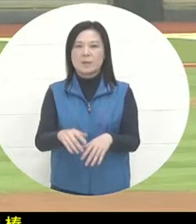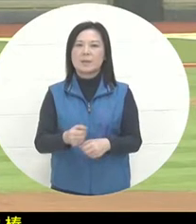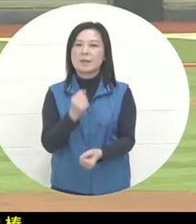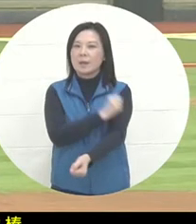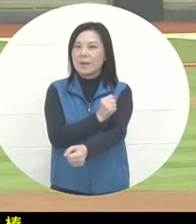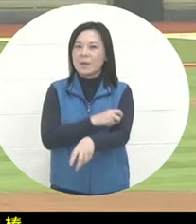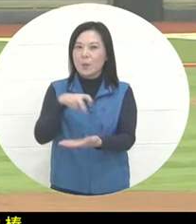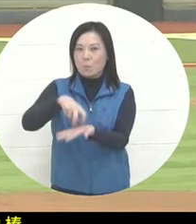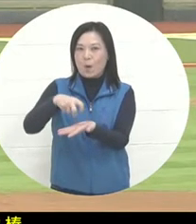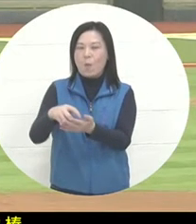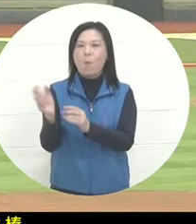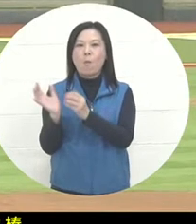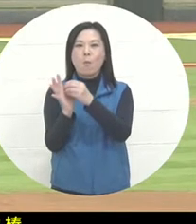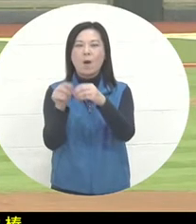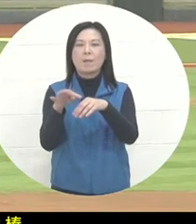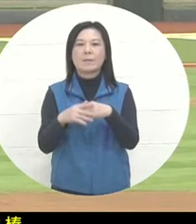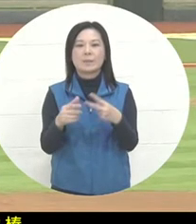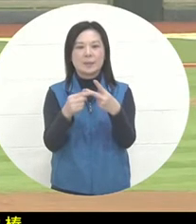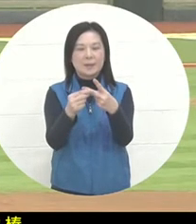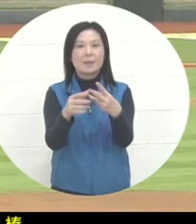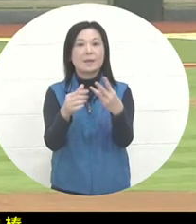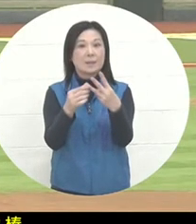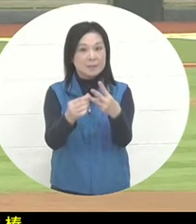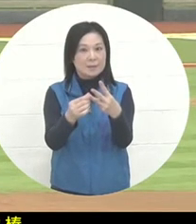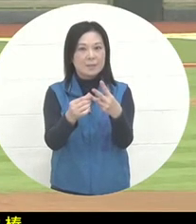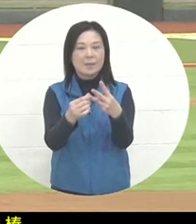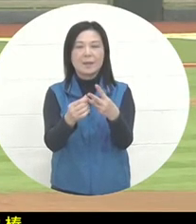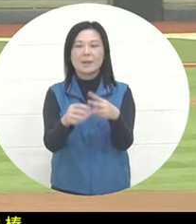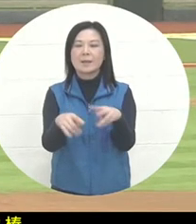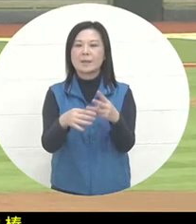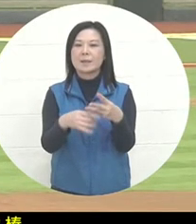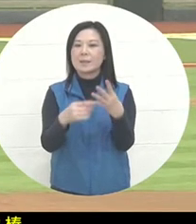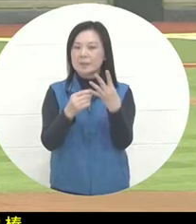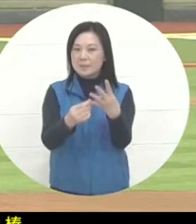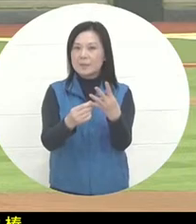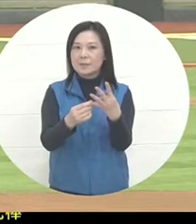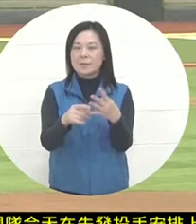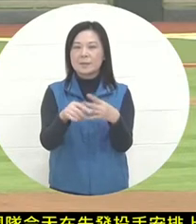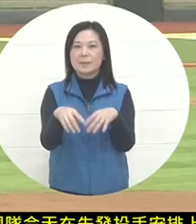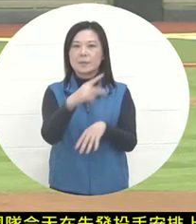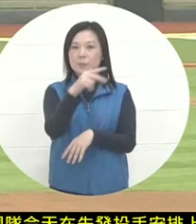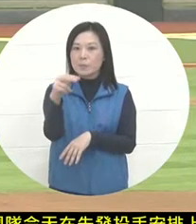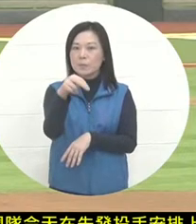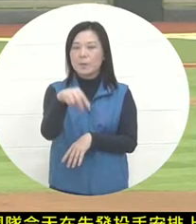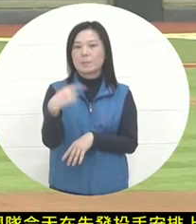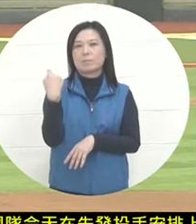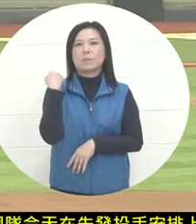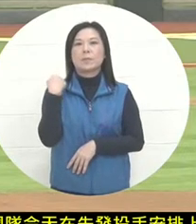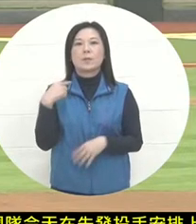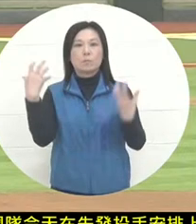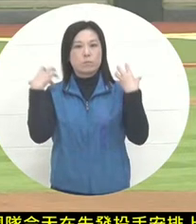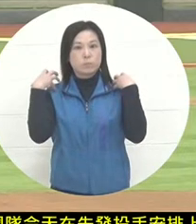The first opponent is Drossba. The second opponent is Anderson. The third opponent is Benzmanns. The shortstop was also the starter yesterday.